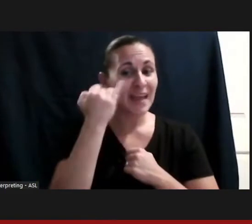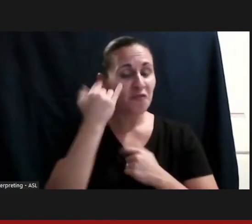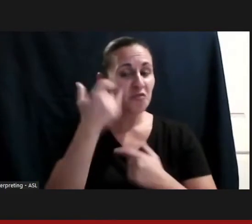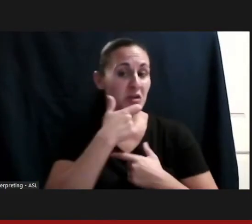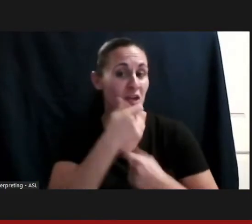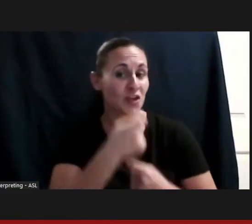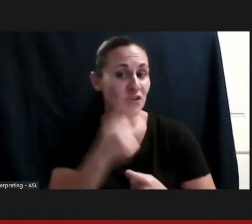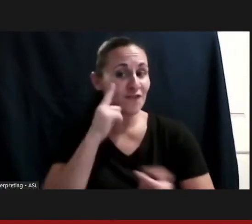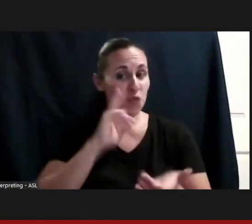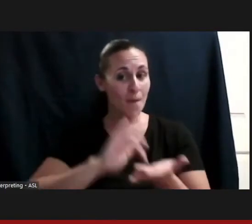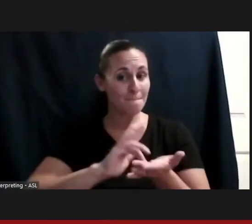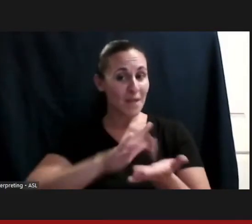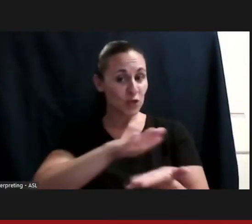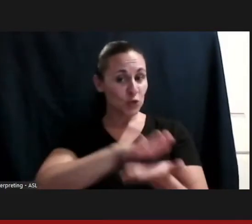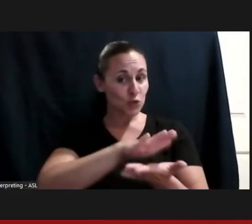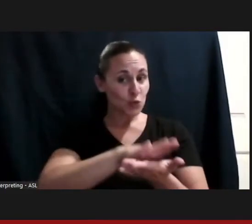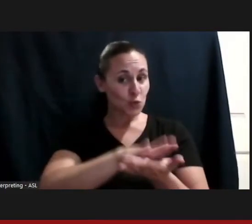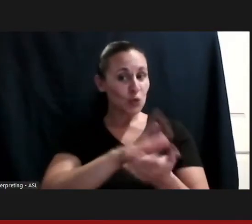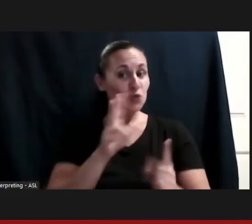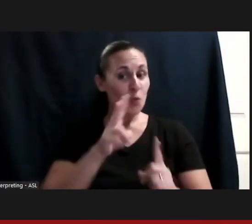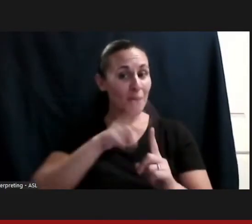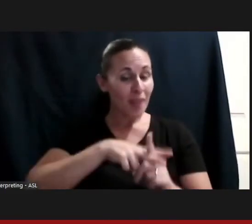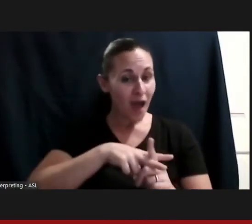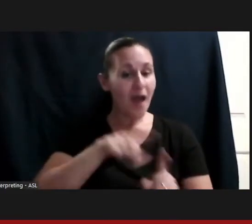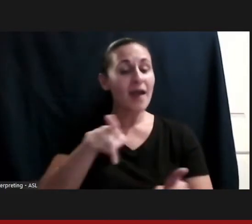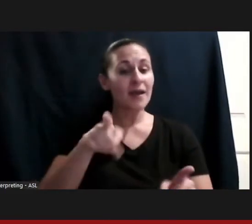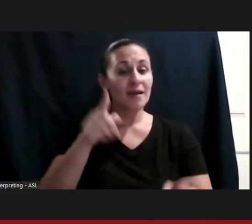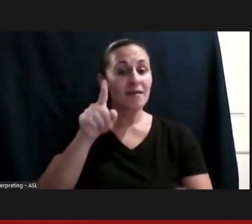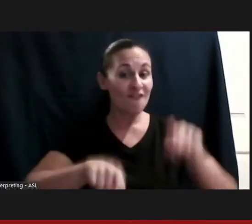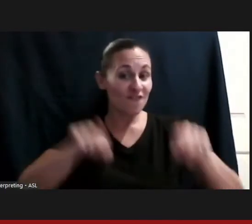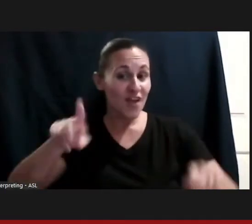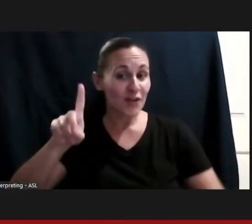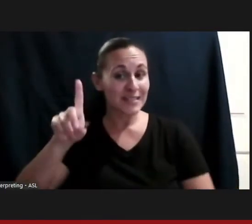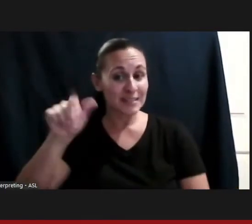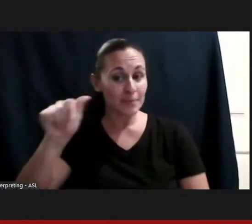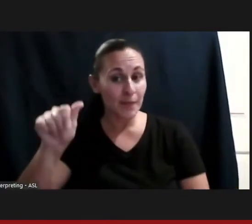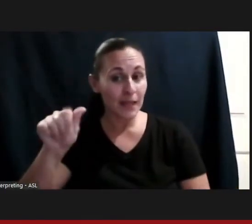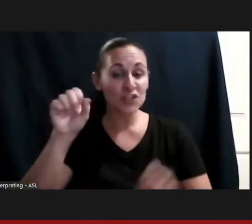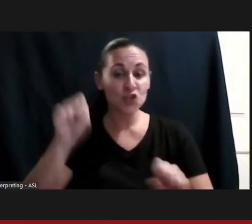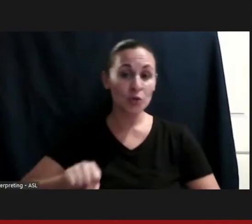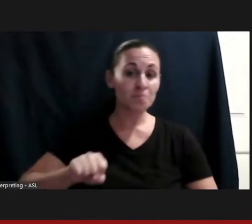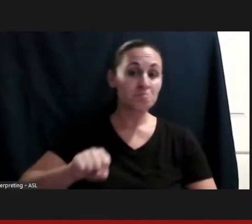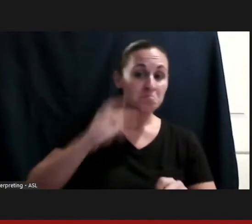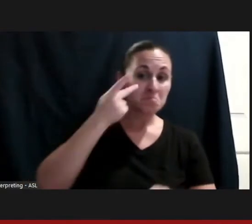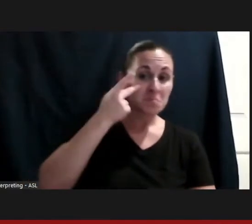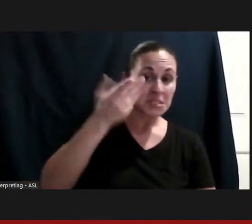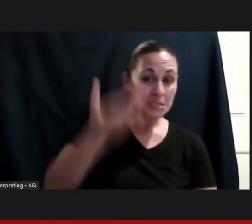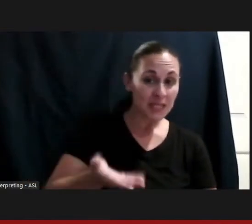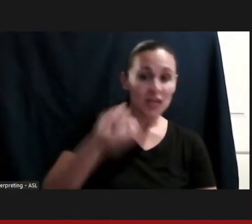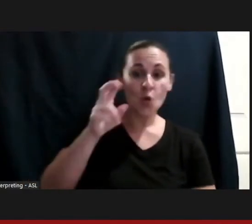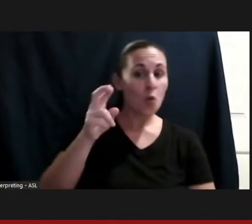have various accessibility issues that are visible and invisible are really seeing